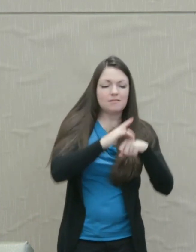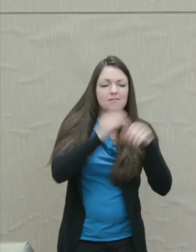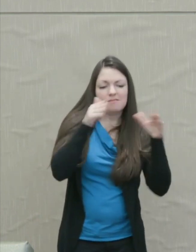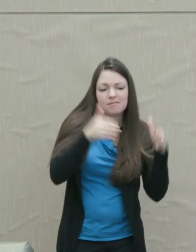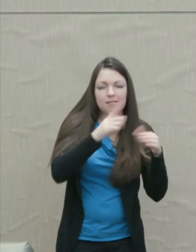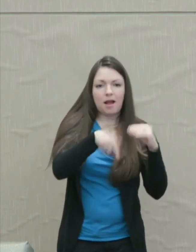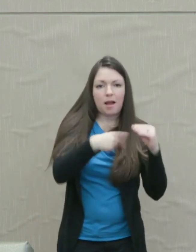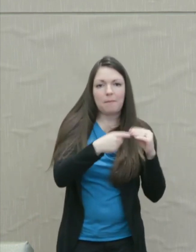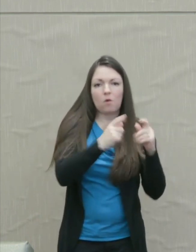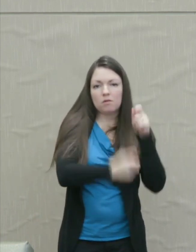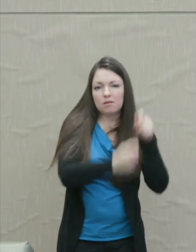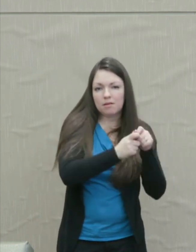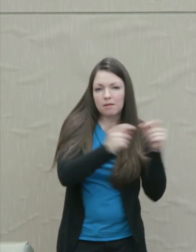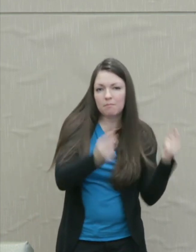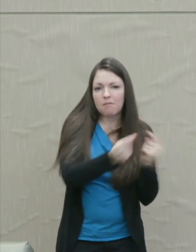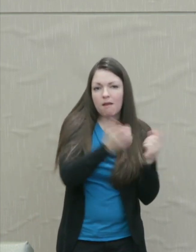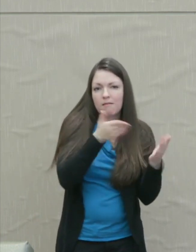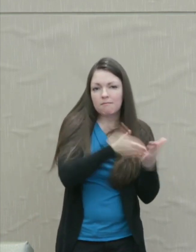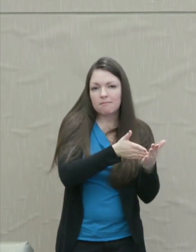Take parents and children.